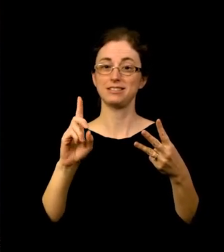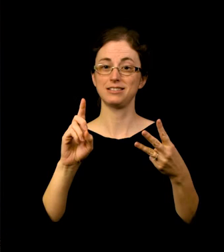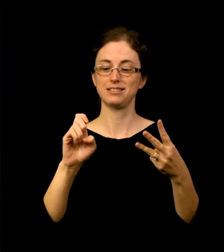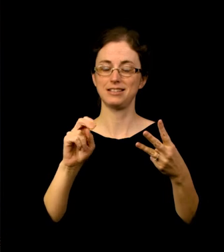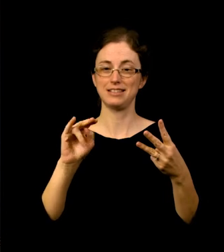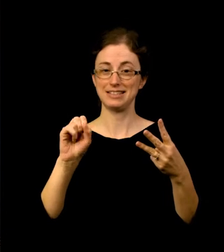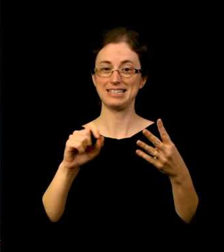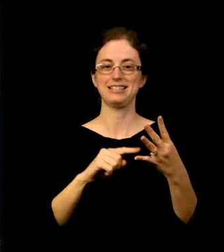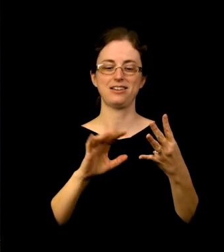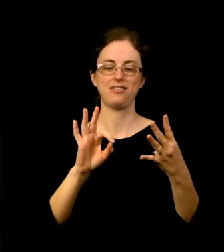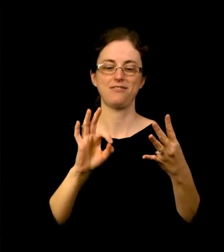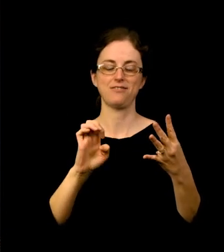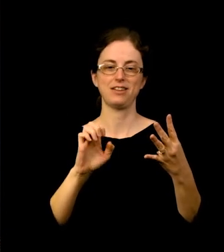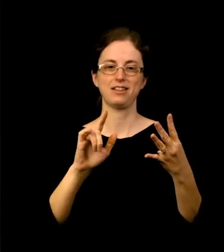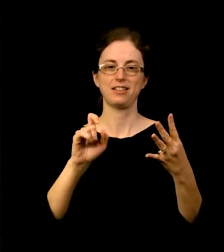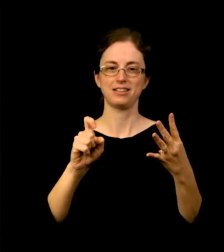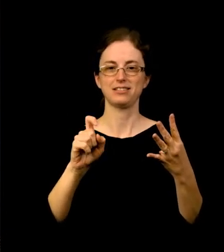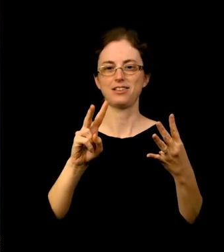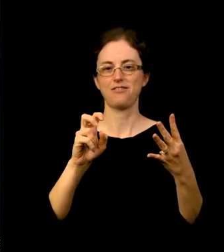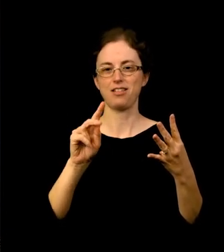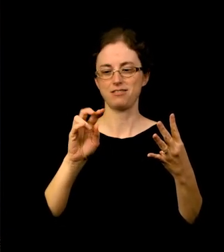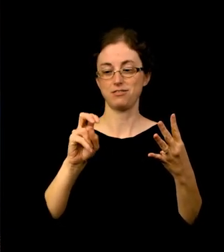the Nabis, a Hebrew word that means ‘Prophets.’